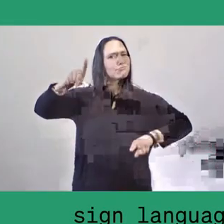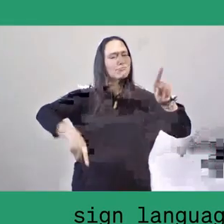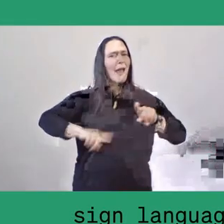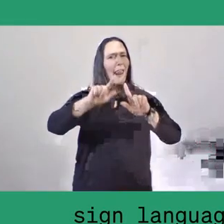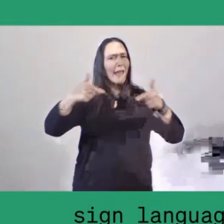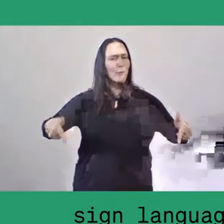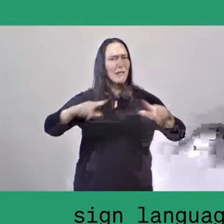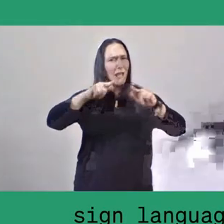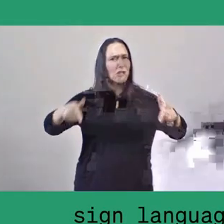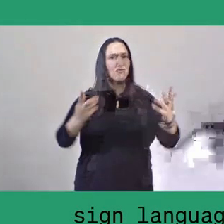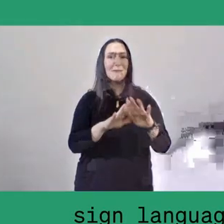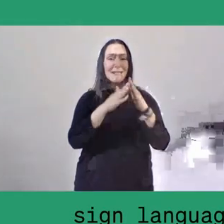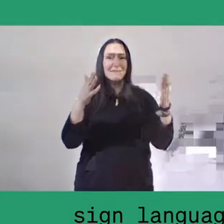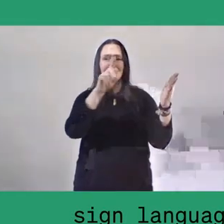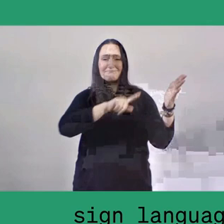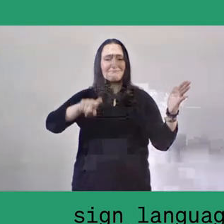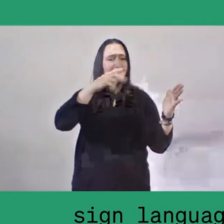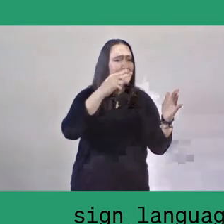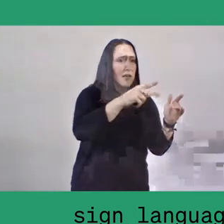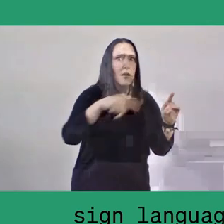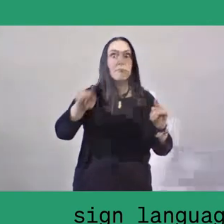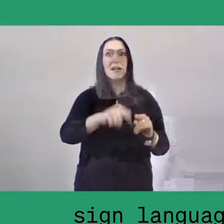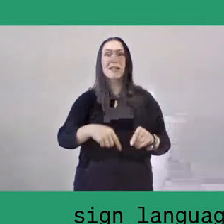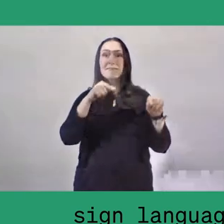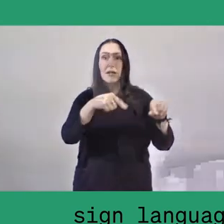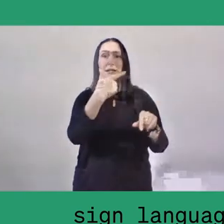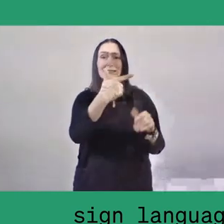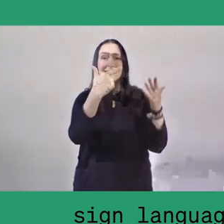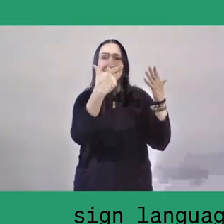but we have over 700 languages altogether.